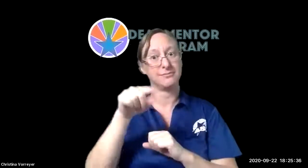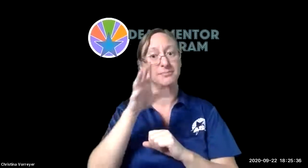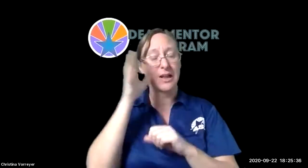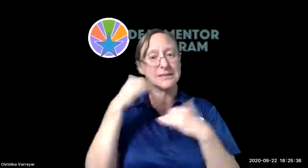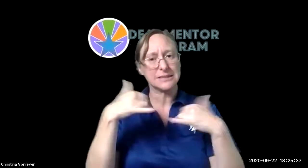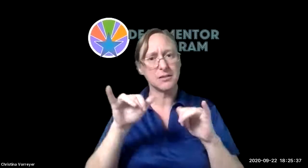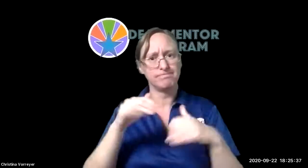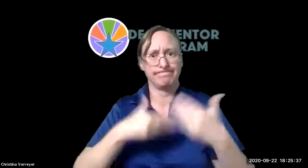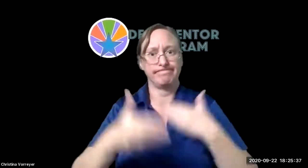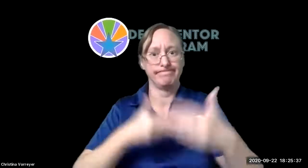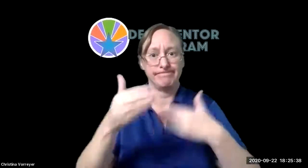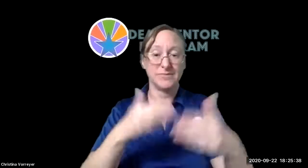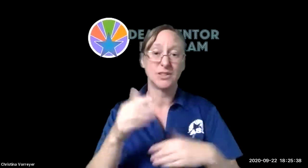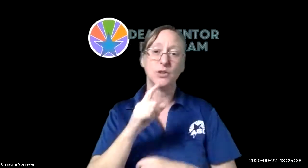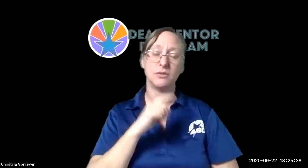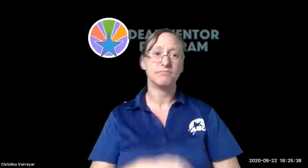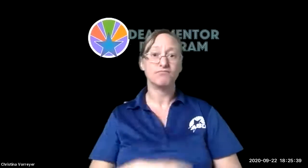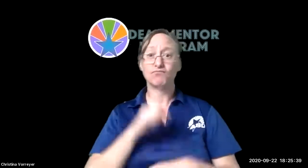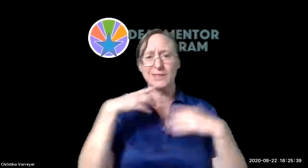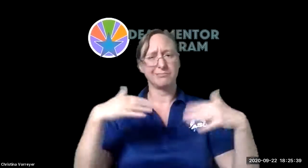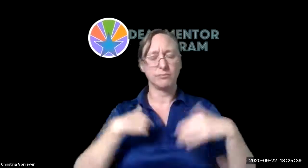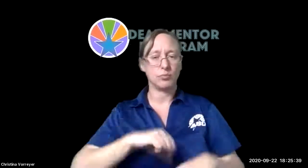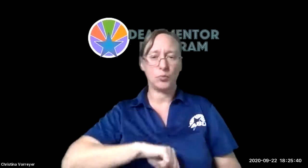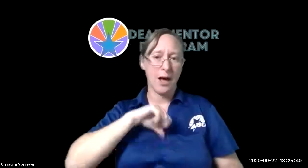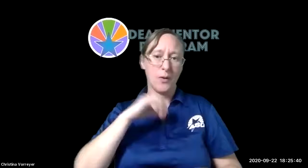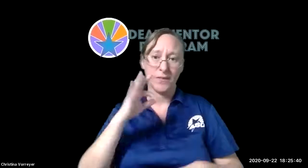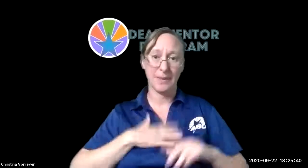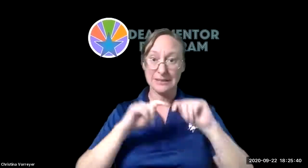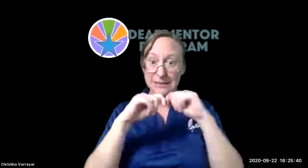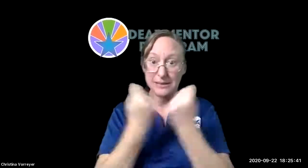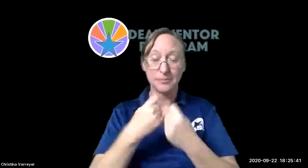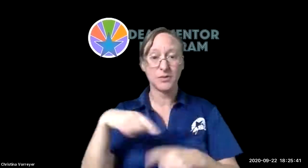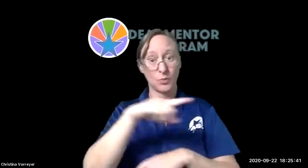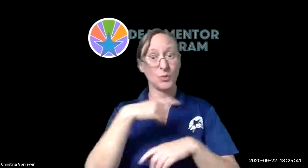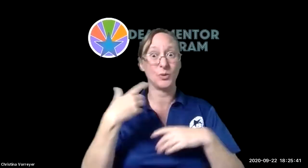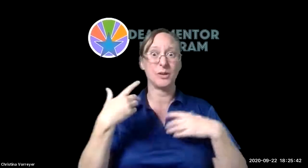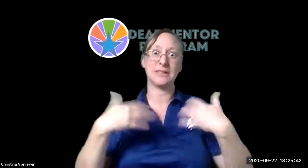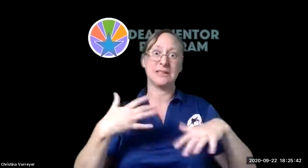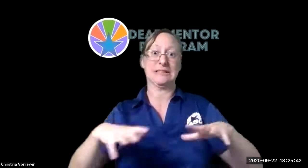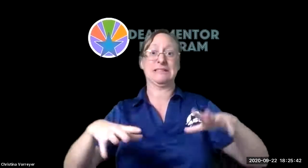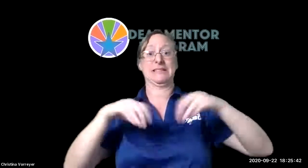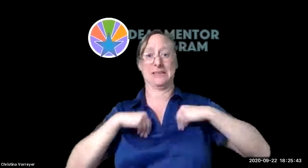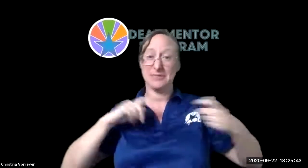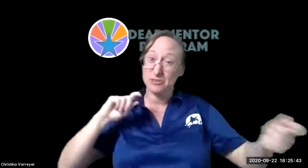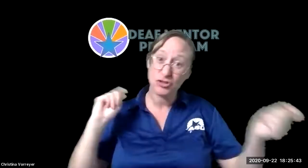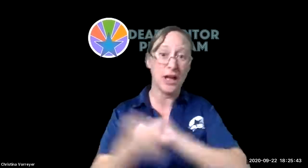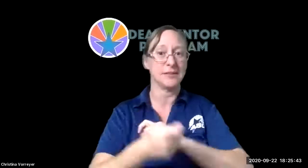really great creative ways to ensure that our parents are still progressing